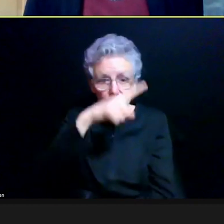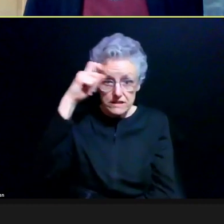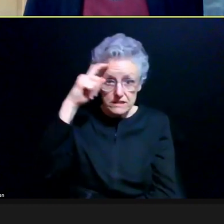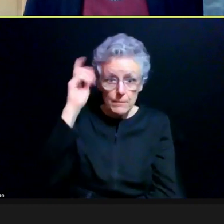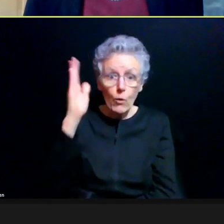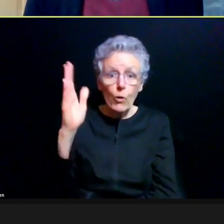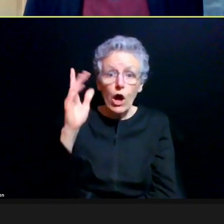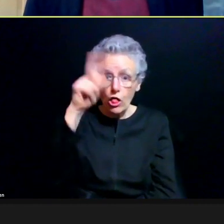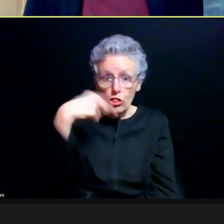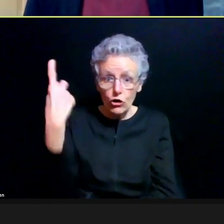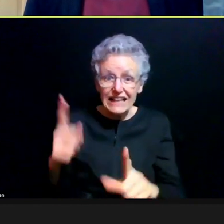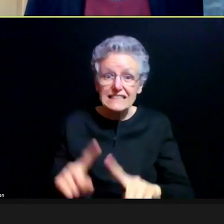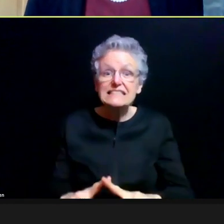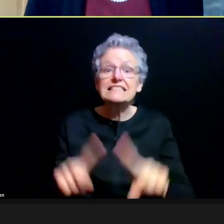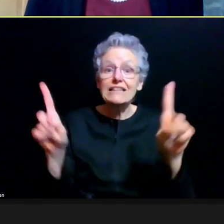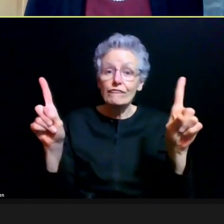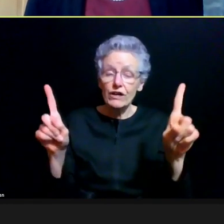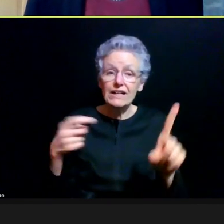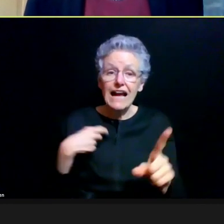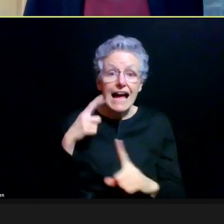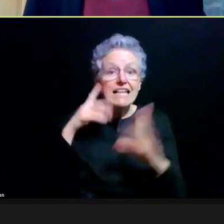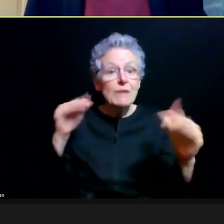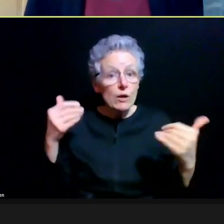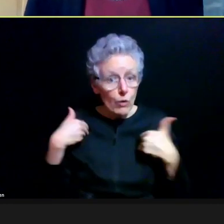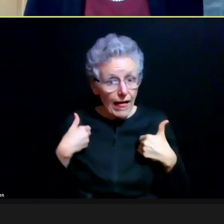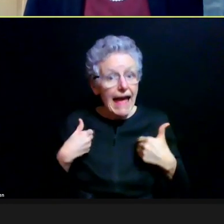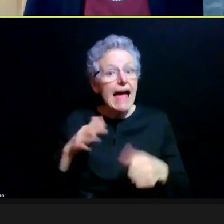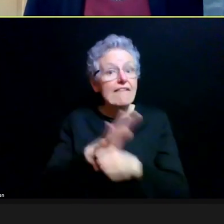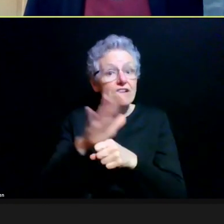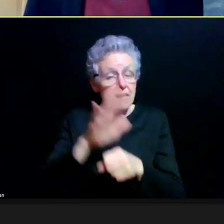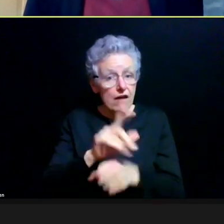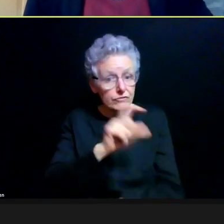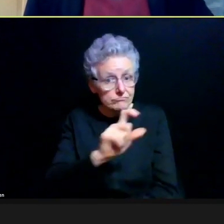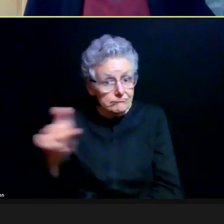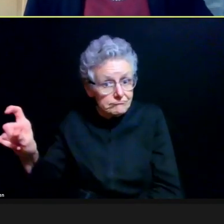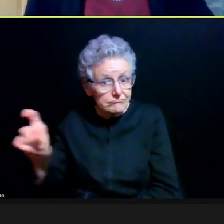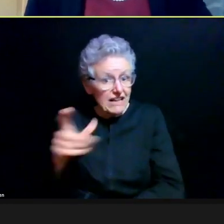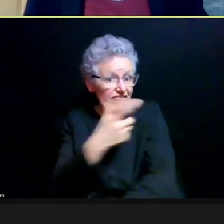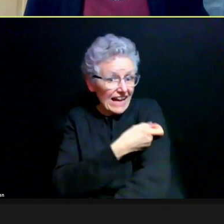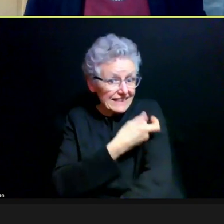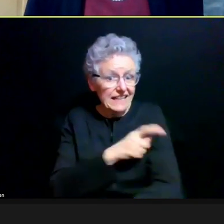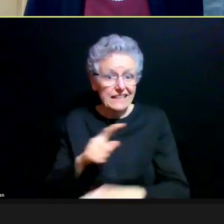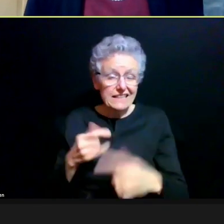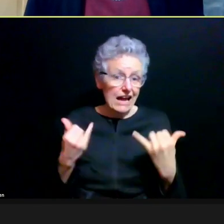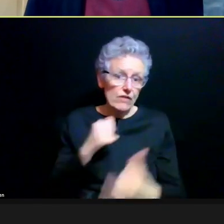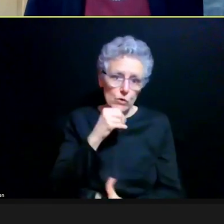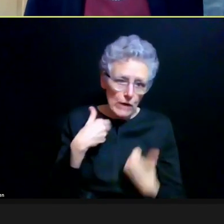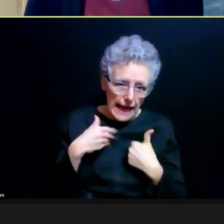I expect that they will have a supply of vaccine. They don't right now, but things change day to day, week to week.